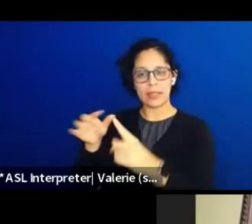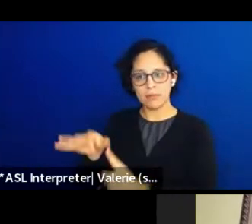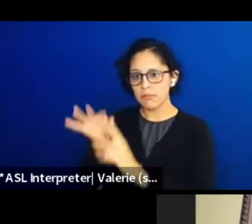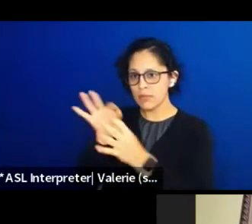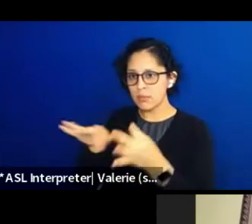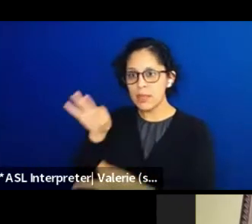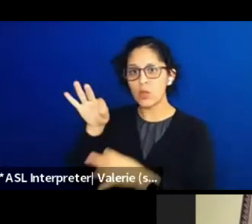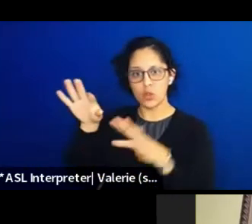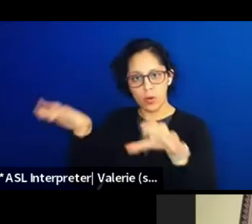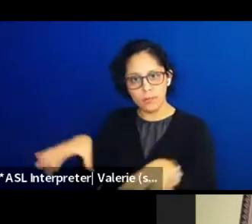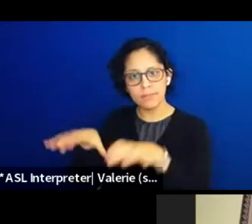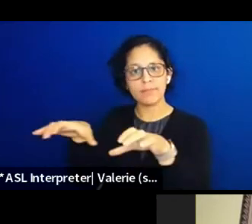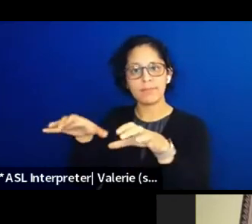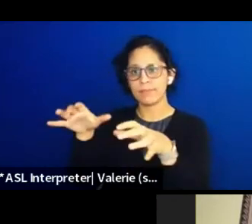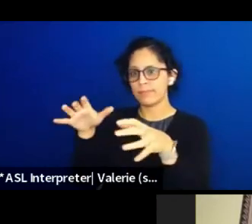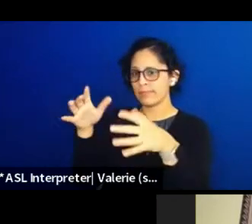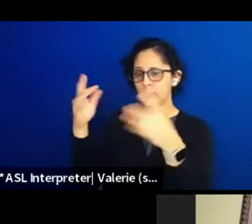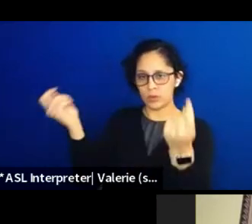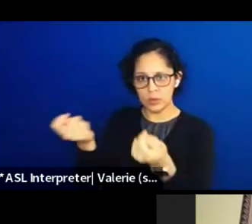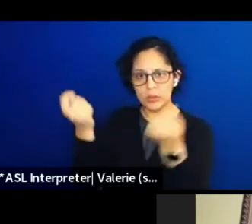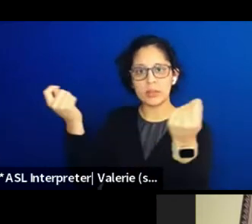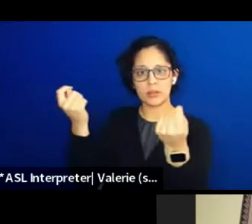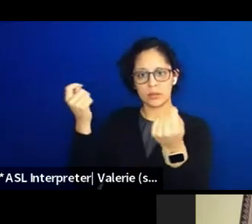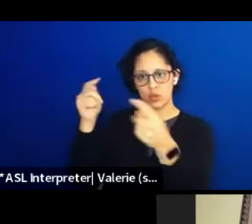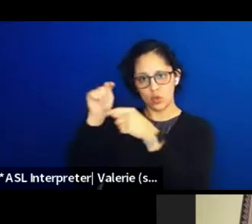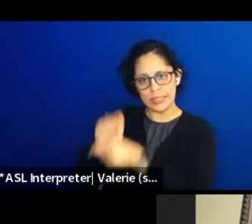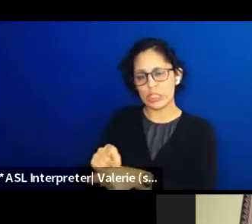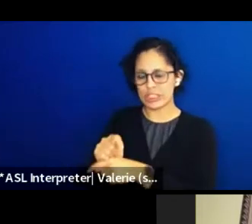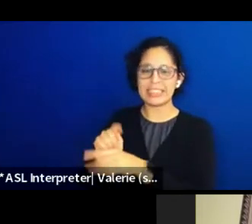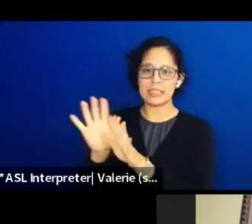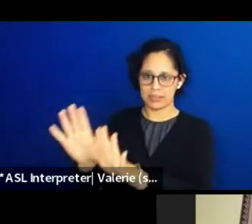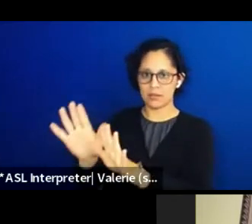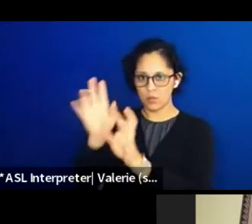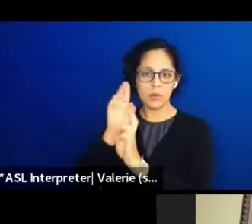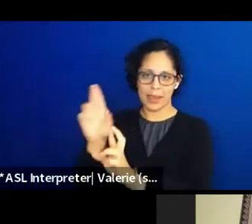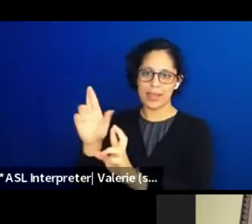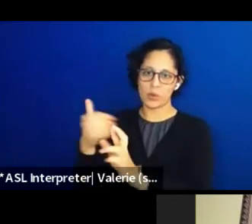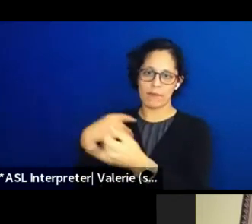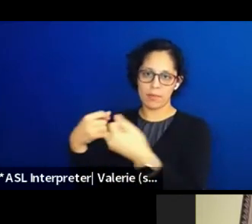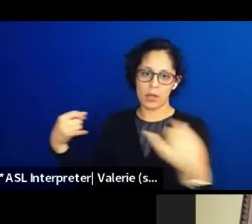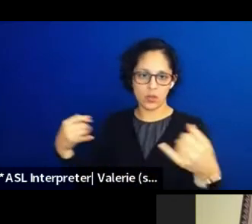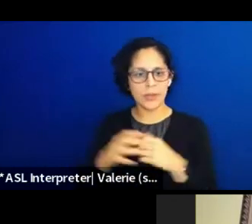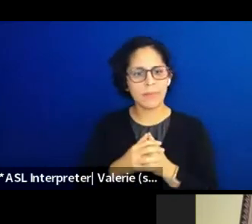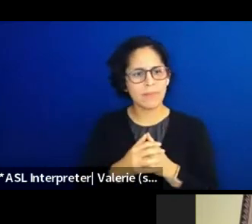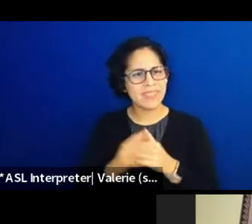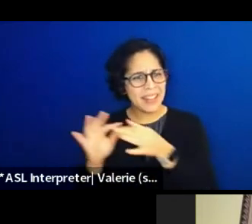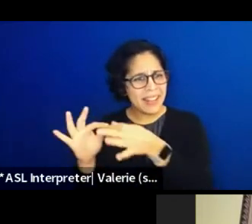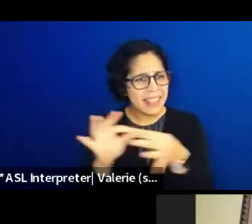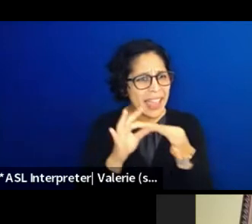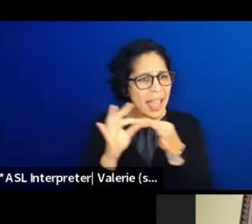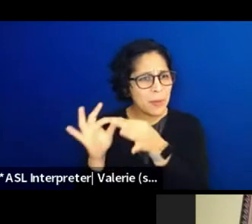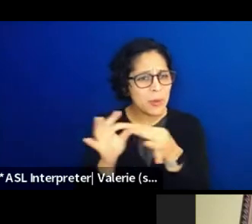Collaborate, invitations, all that sort of stuff is great, but there's definitely real things that we need help with